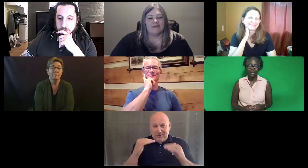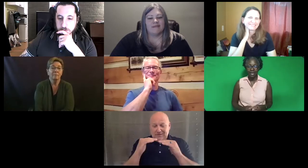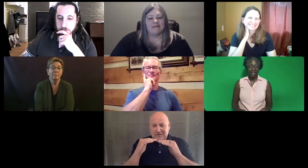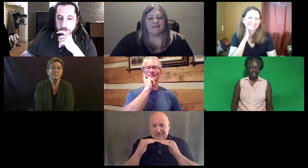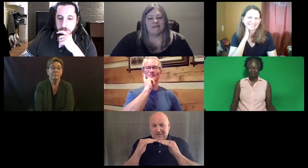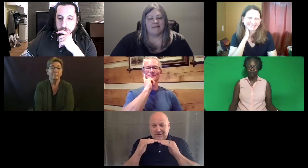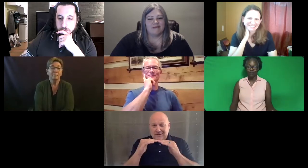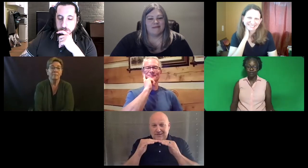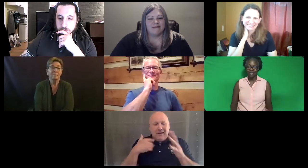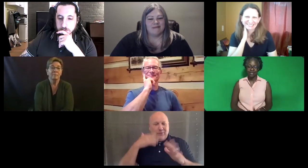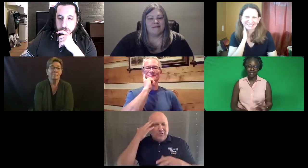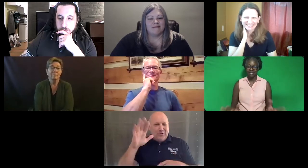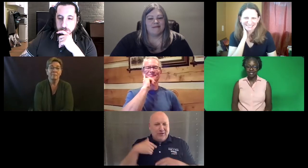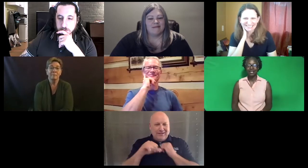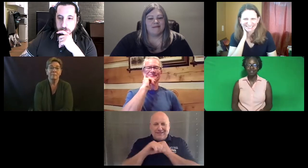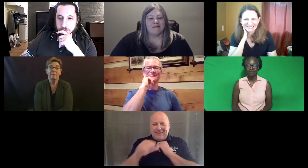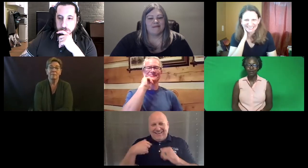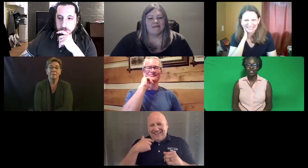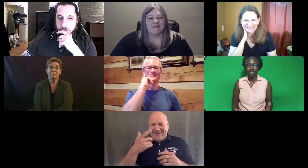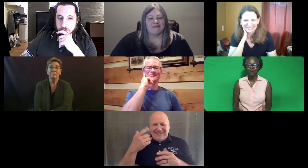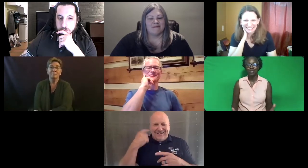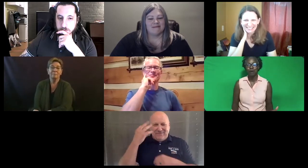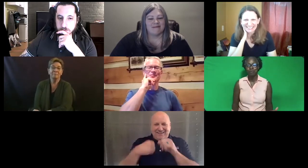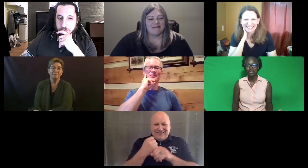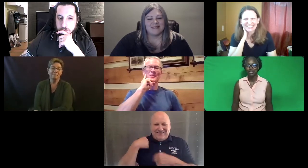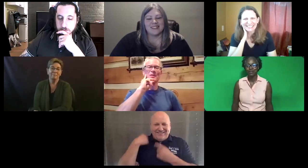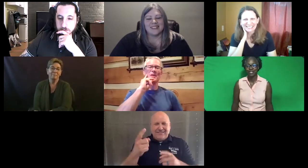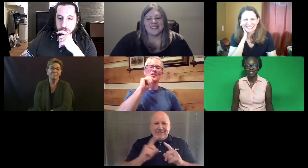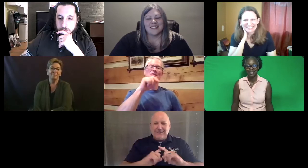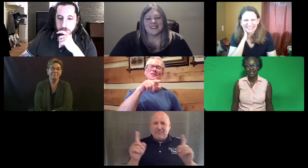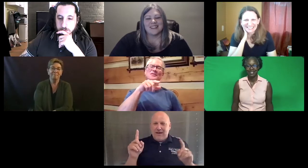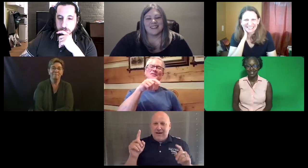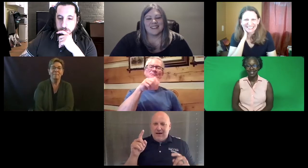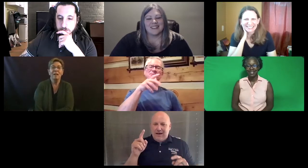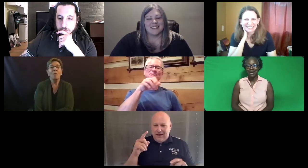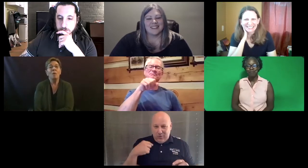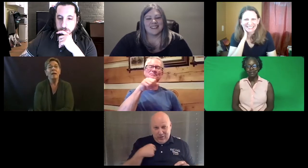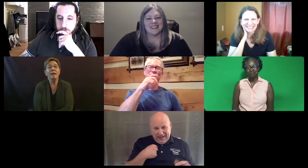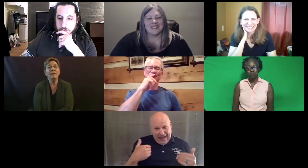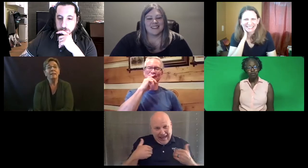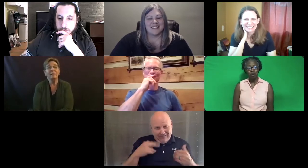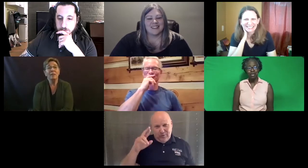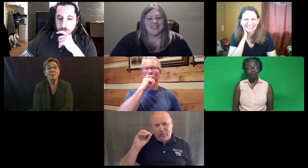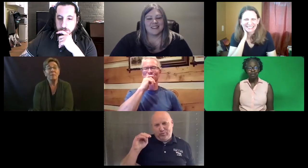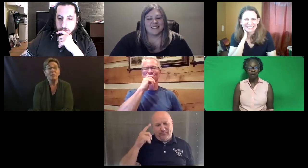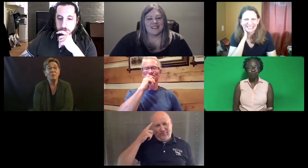I think the City of Denver is equal to the population of our state . We have plenty of room for you.